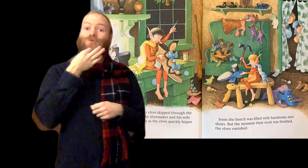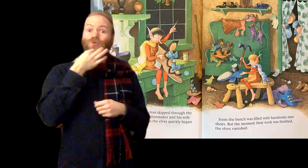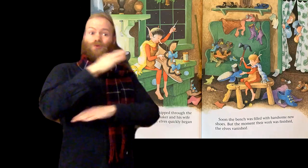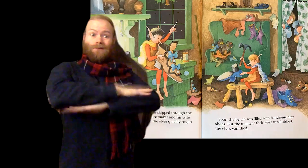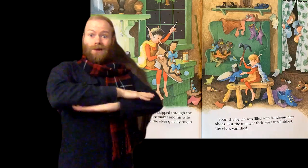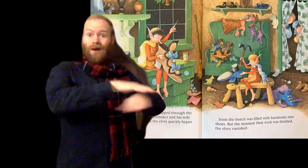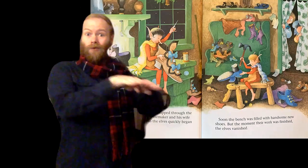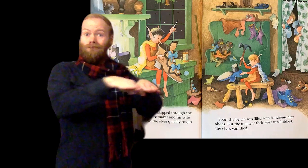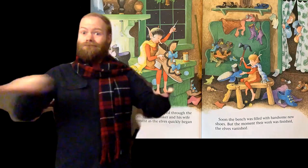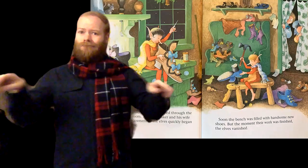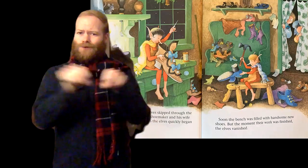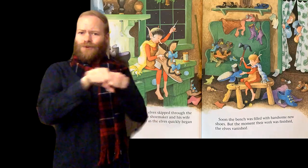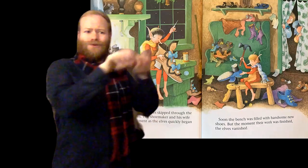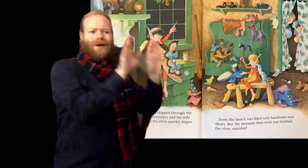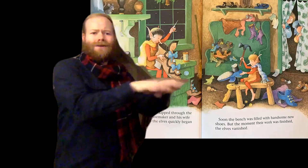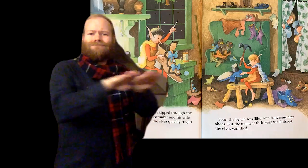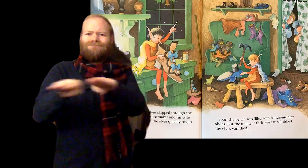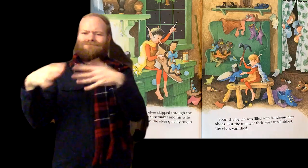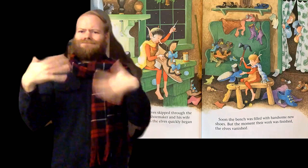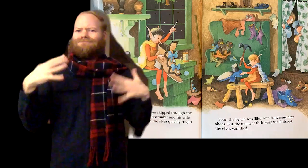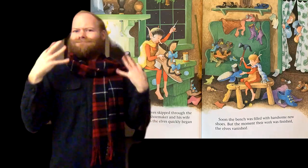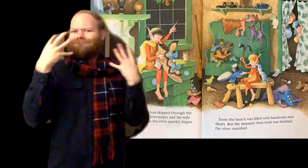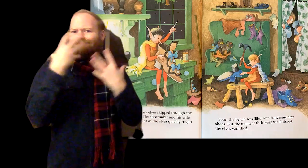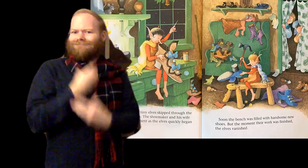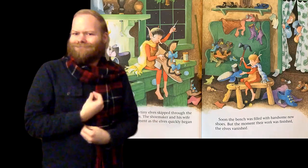Soon the bench was filled with handsome new shoes.